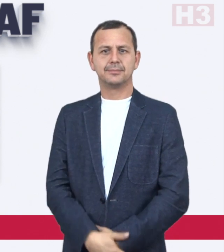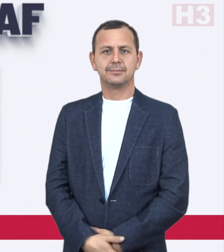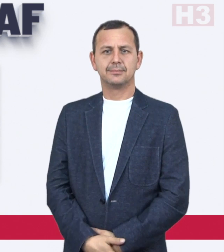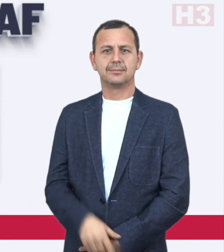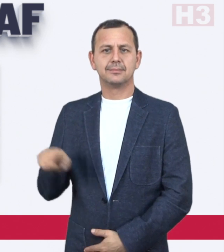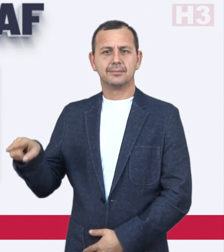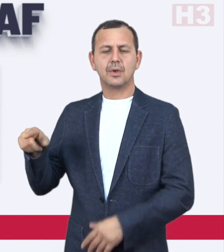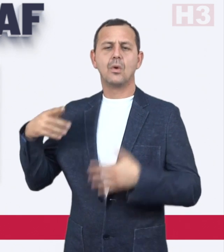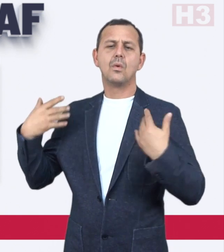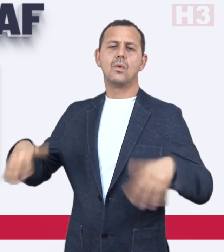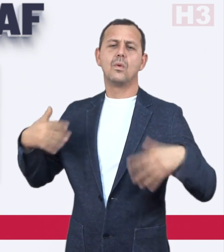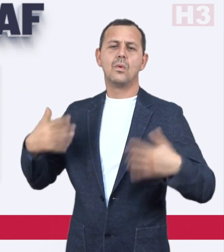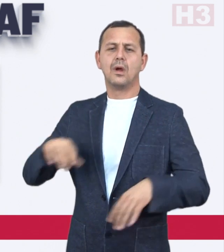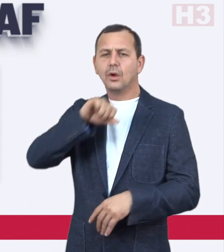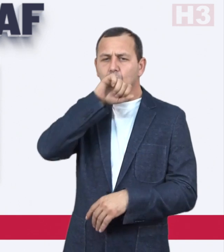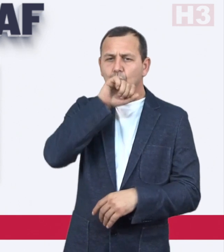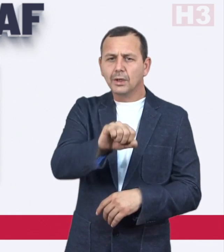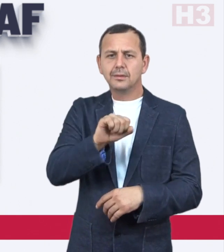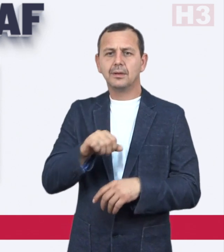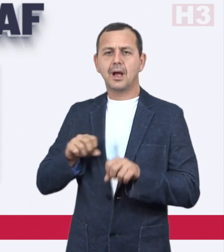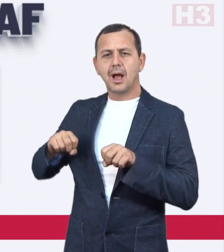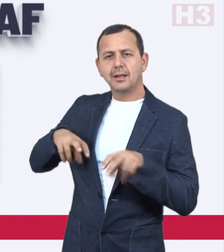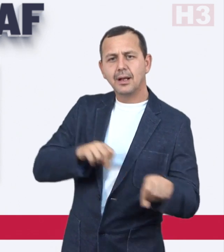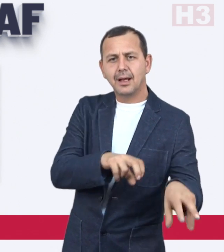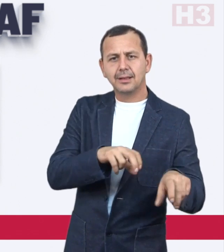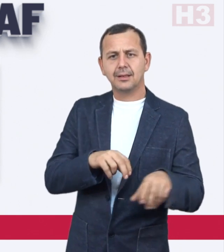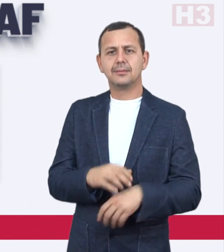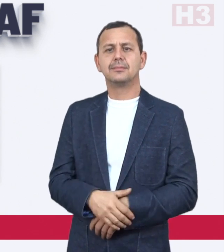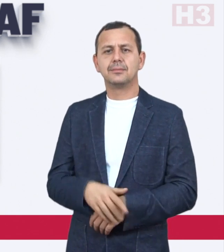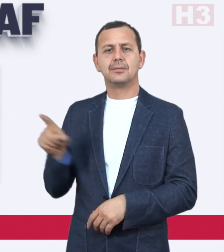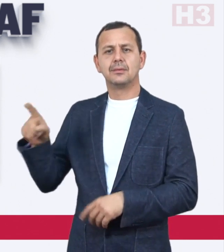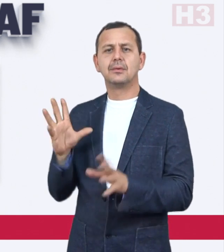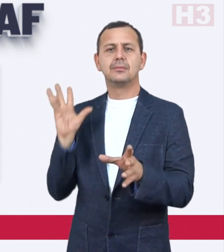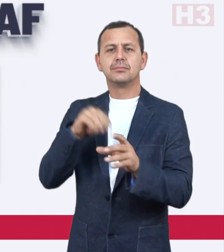is an avid athlete and plays on the college water polo team. Water polo is a